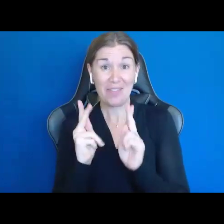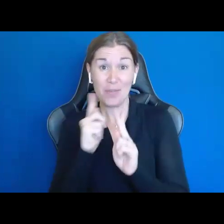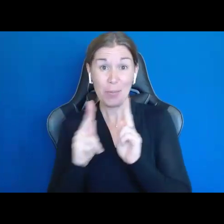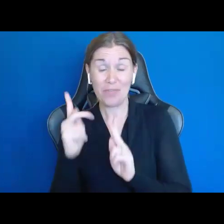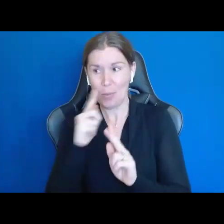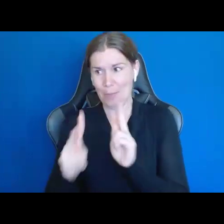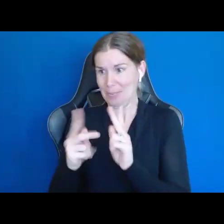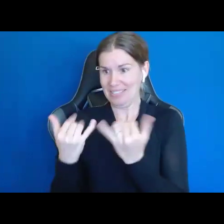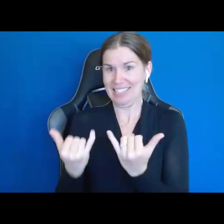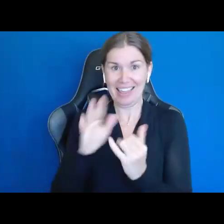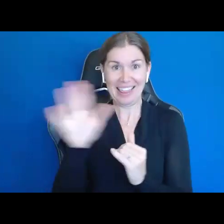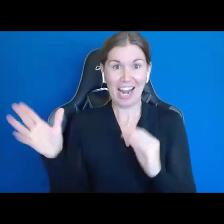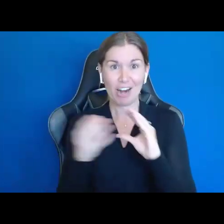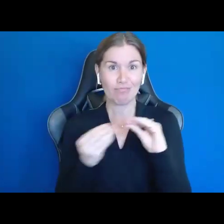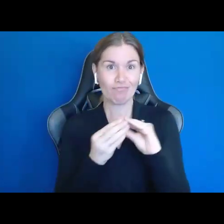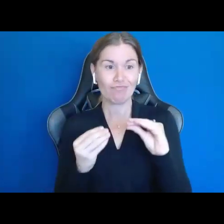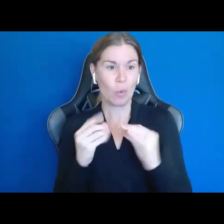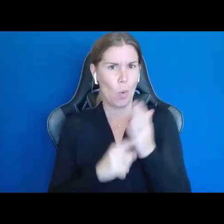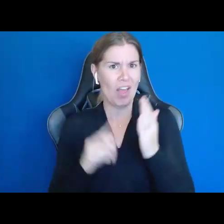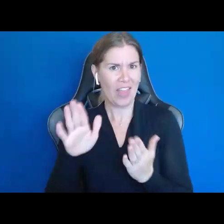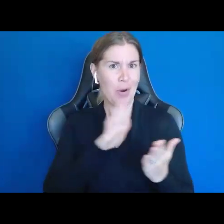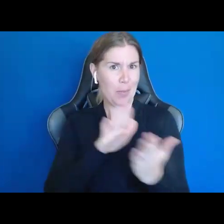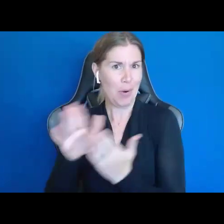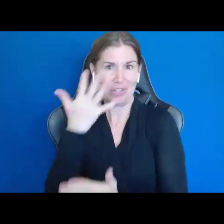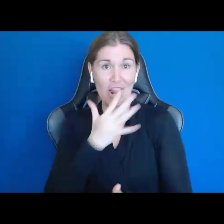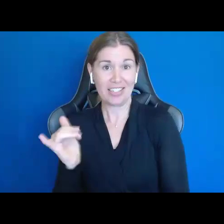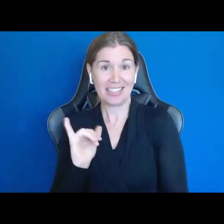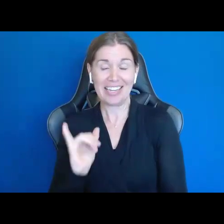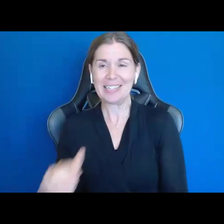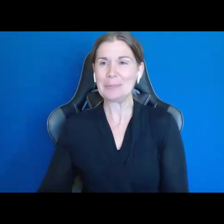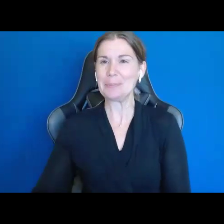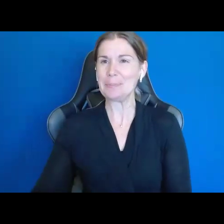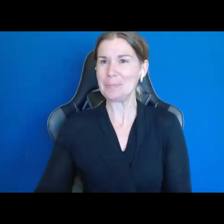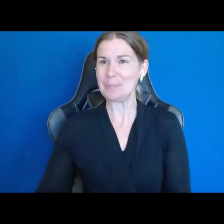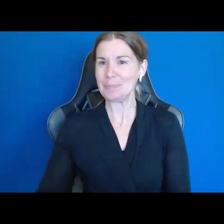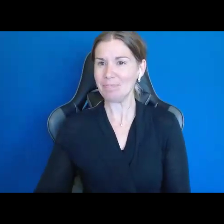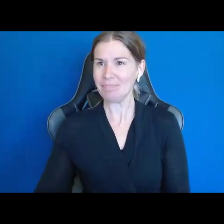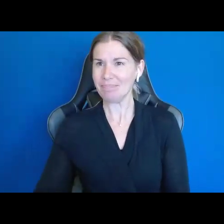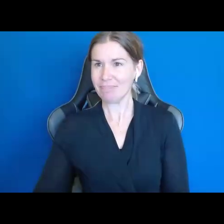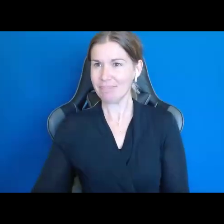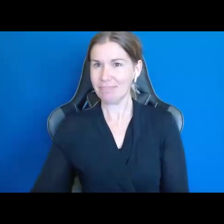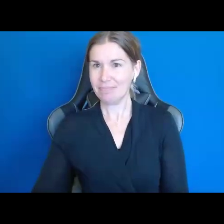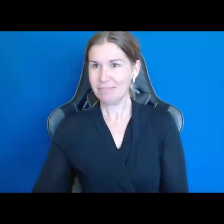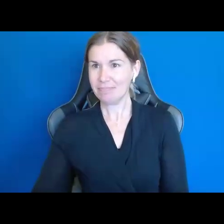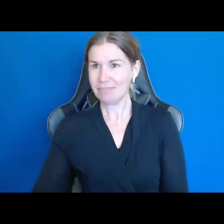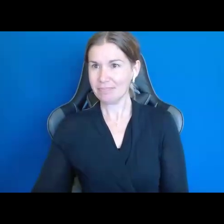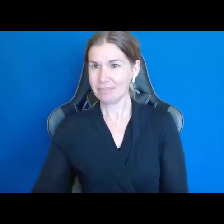what their methodologies are. Because here's something else that we know, is that the studies are showing that when